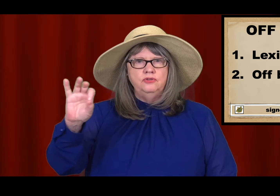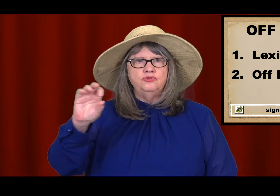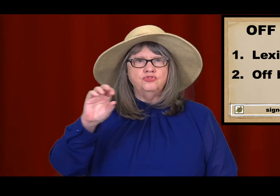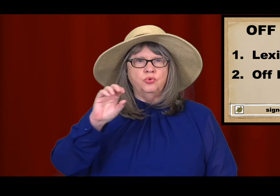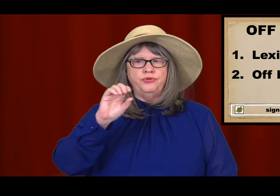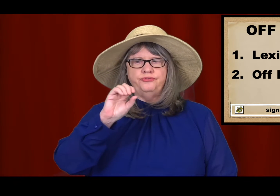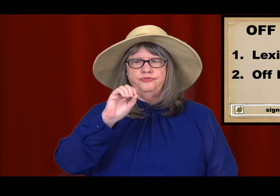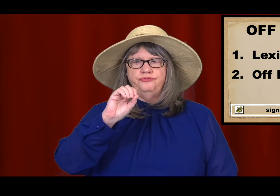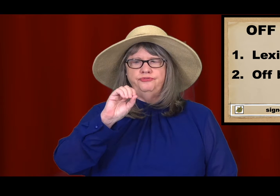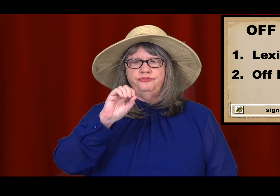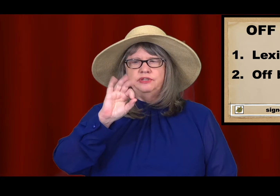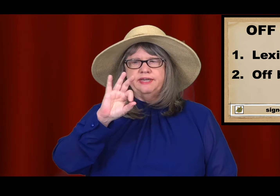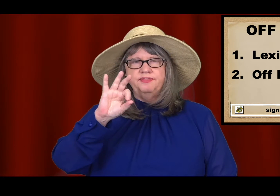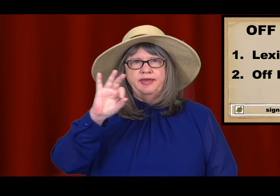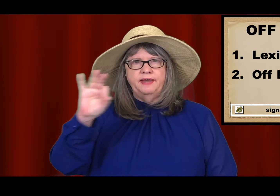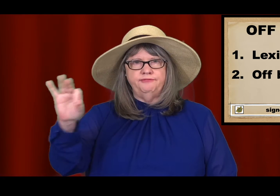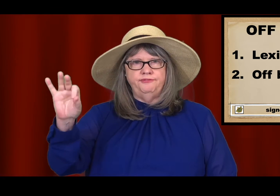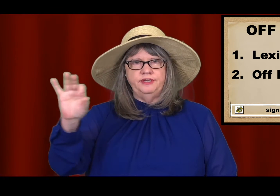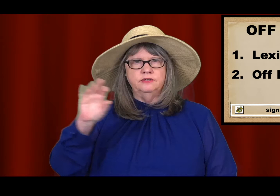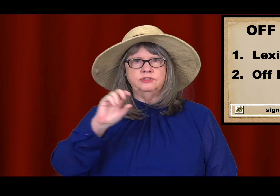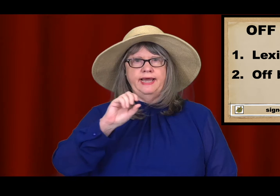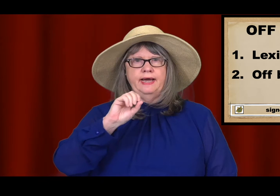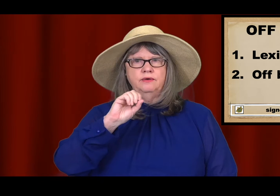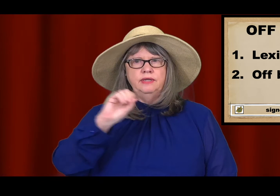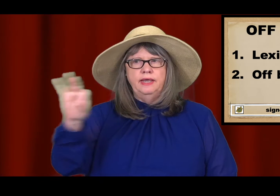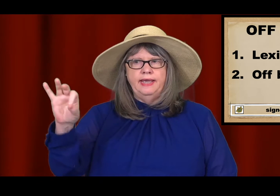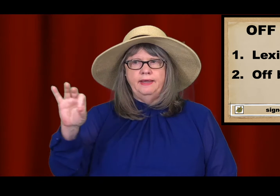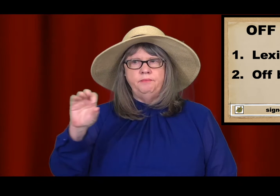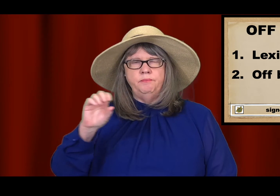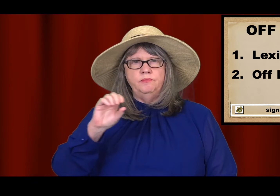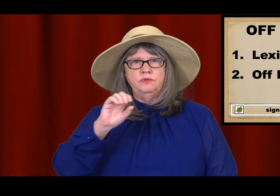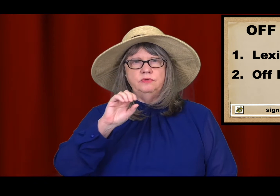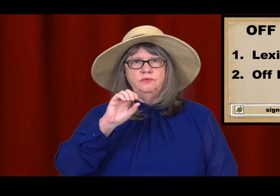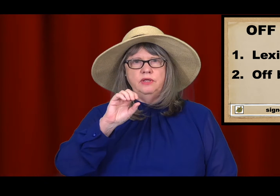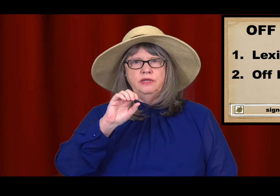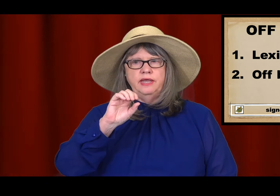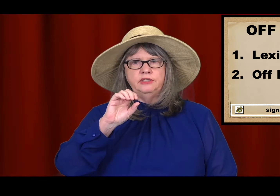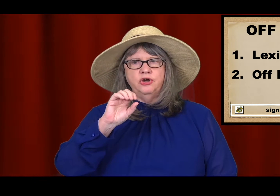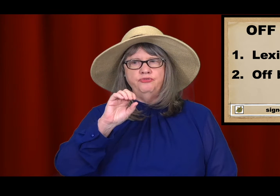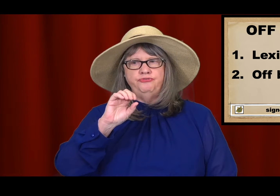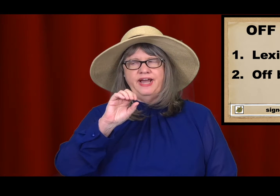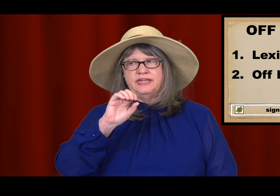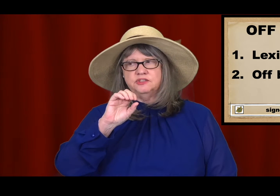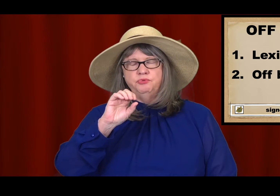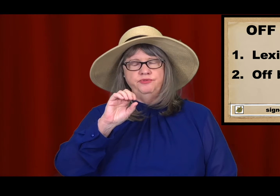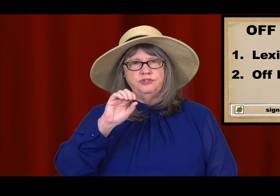You sort of flick the F fingers out and, and go fast moving to your side.